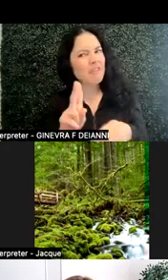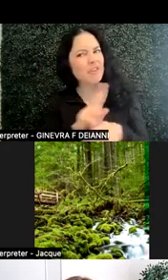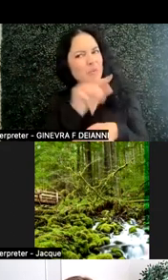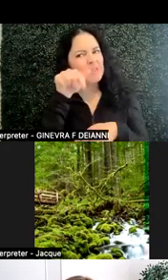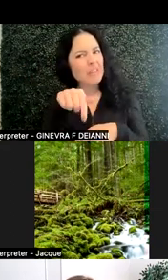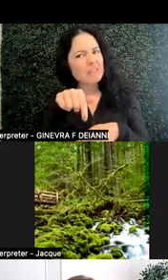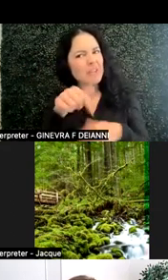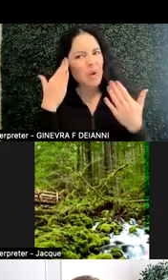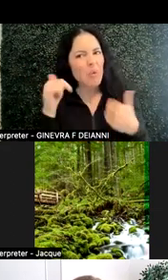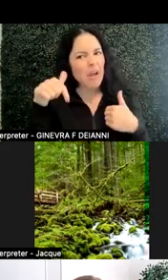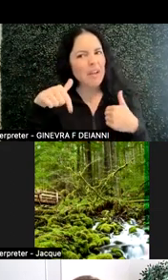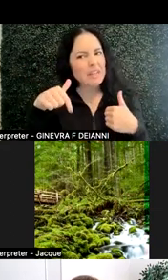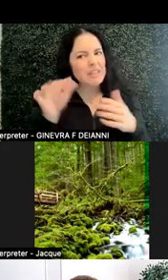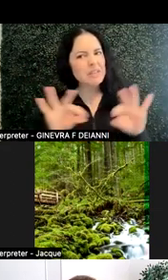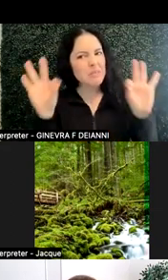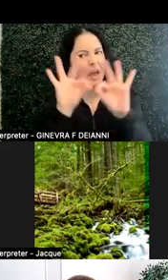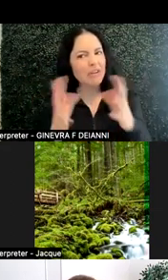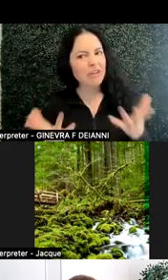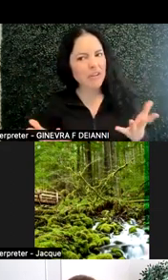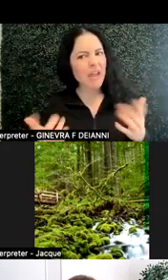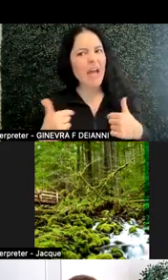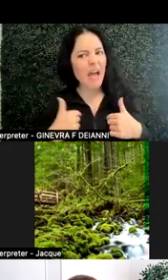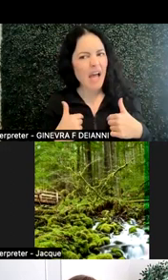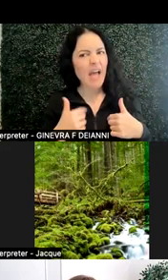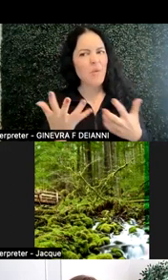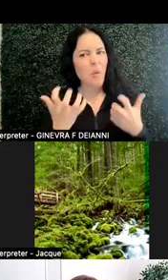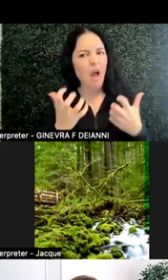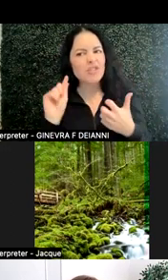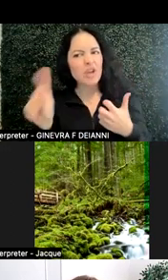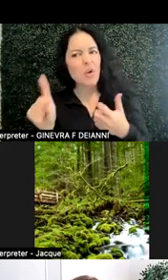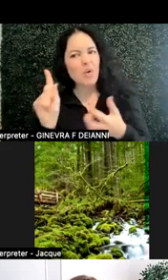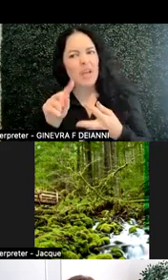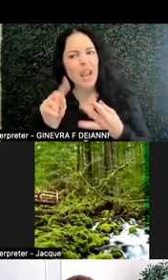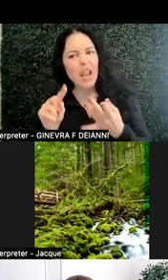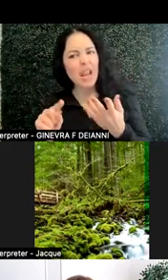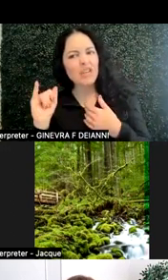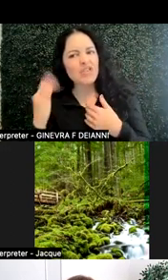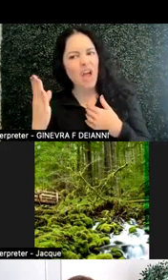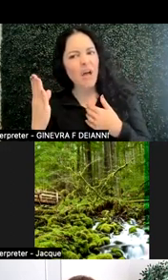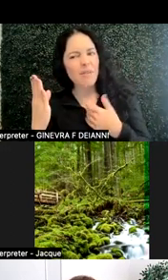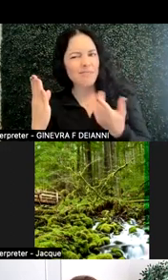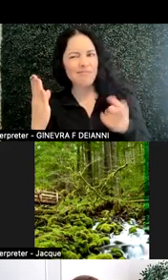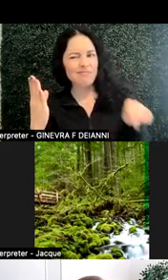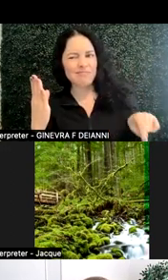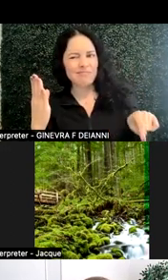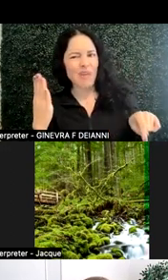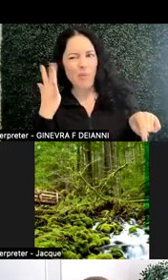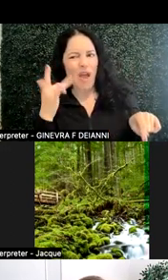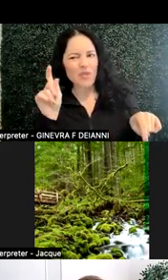Why does this matter? I'm going to do x, y, z job. Why do I need to know this?